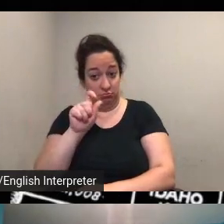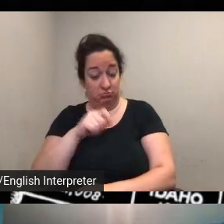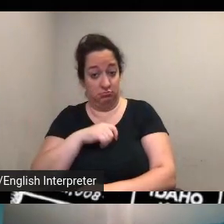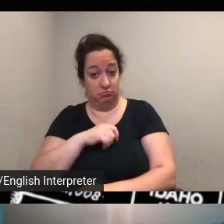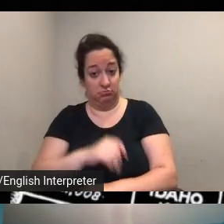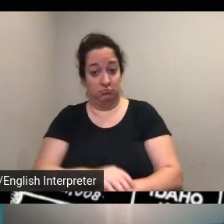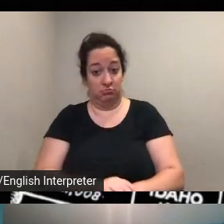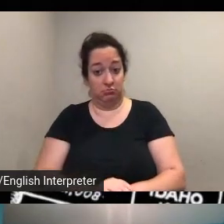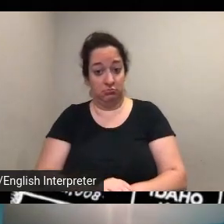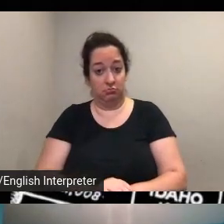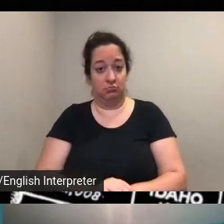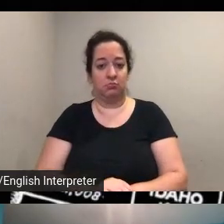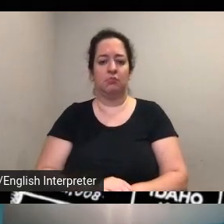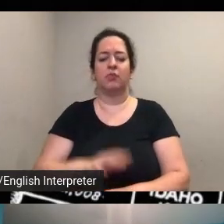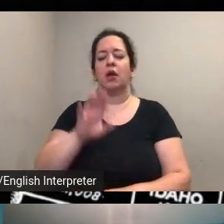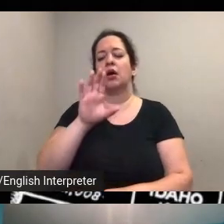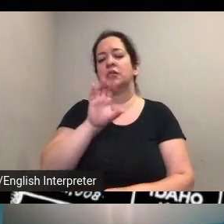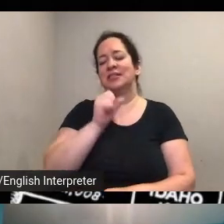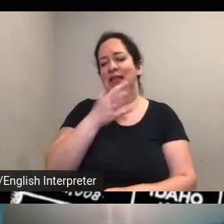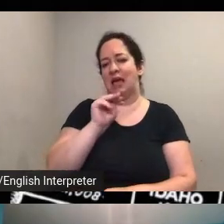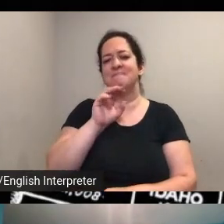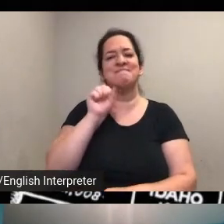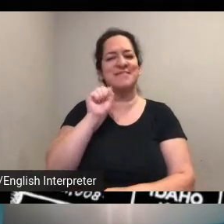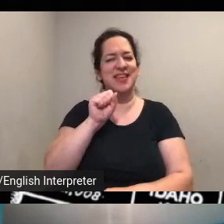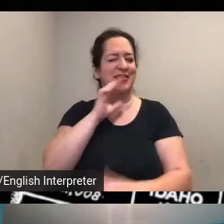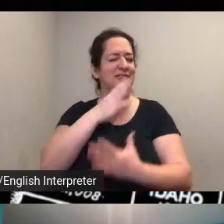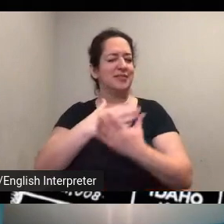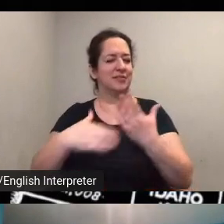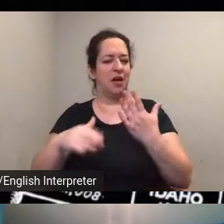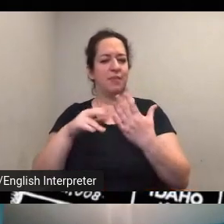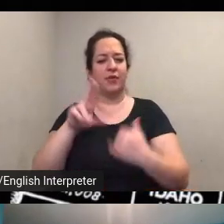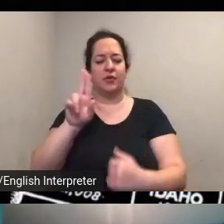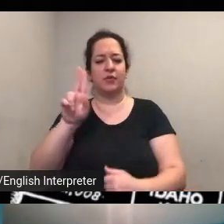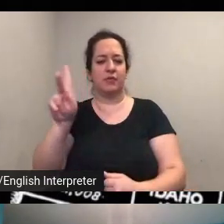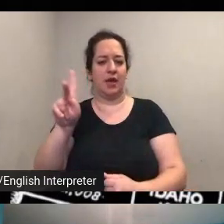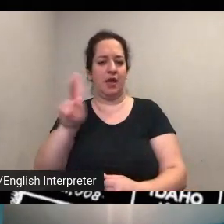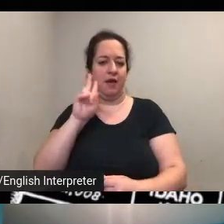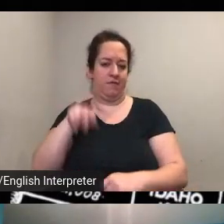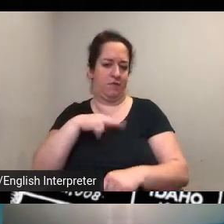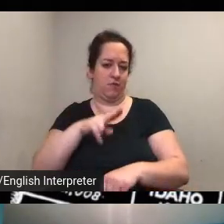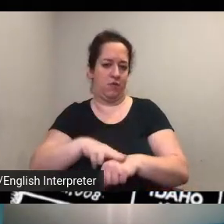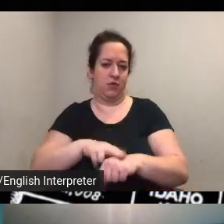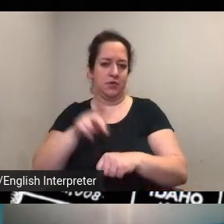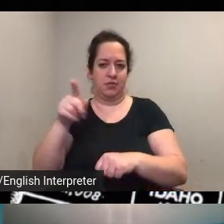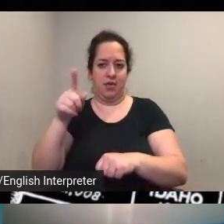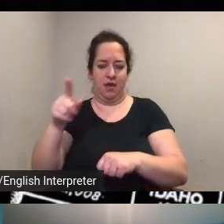yes some um the the uk of course um ends up being extremely important for